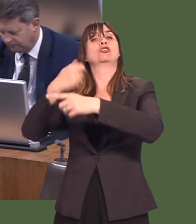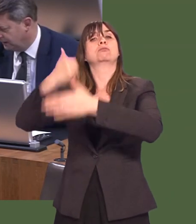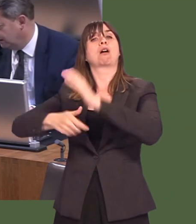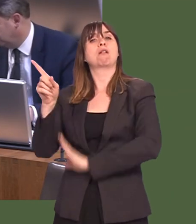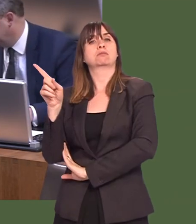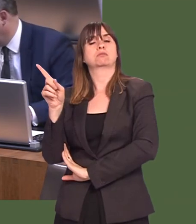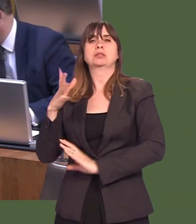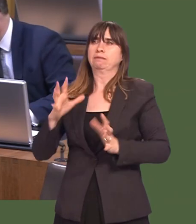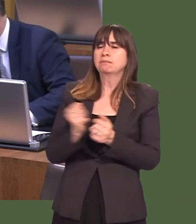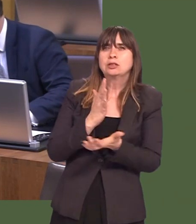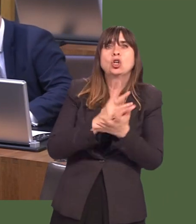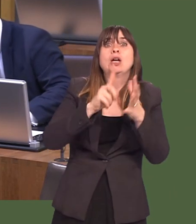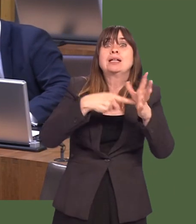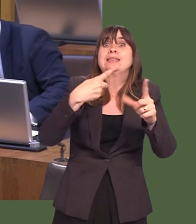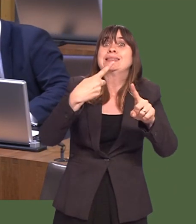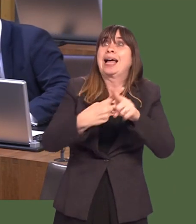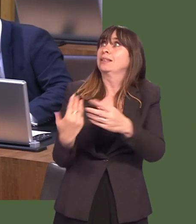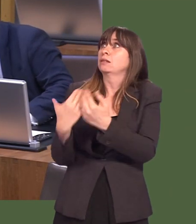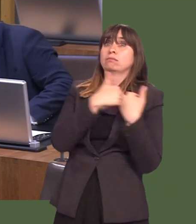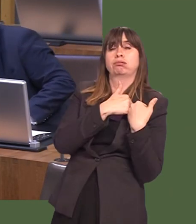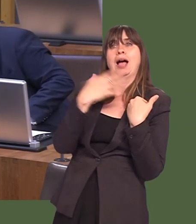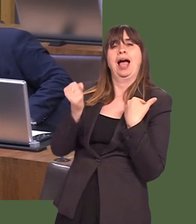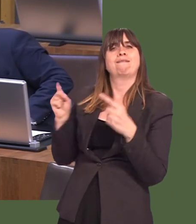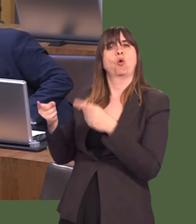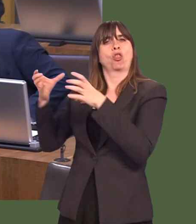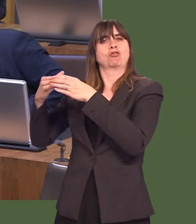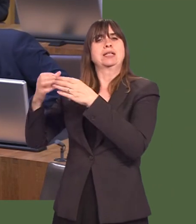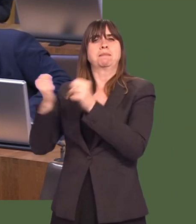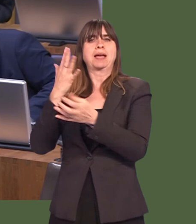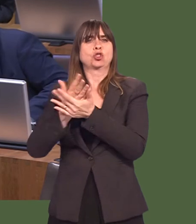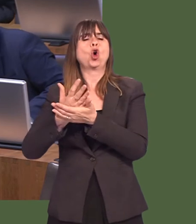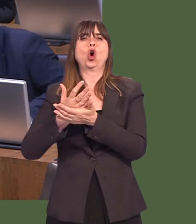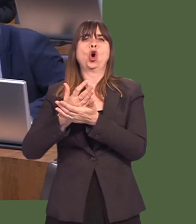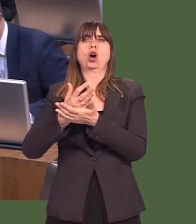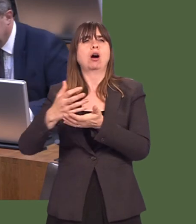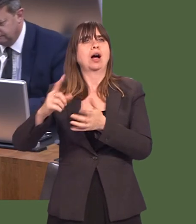Of course we need to ensure that when taxes are devolved, thereís an authority in place to make sure that those taxes can be collected.